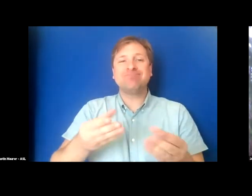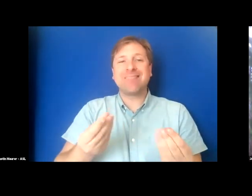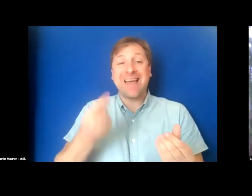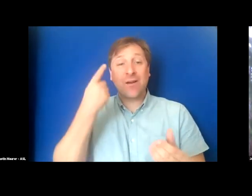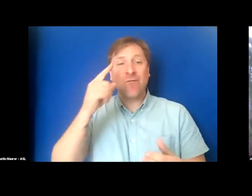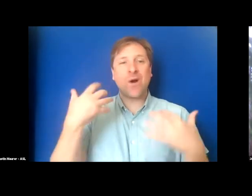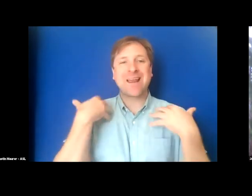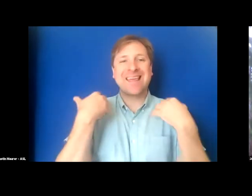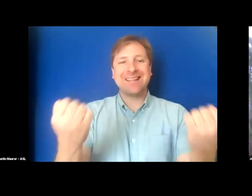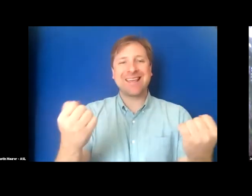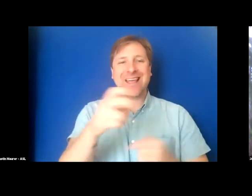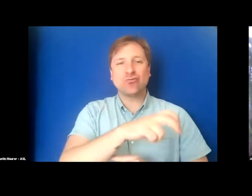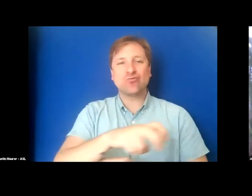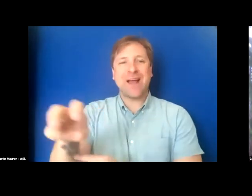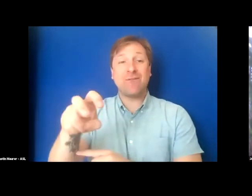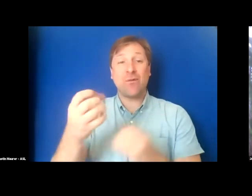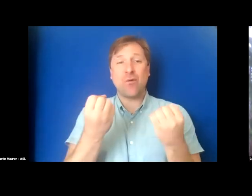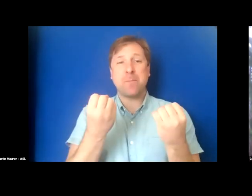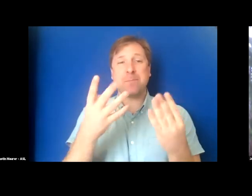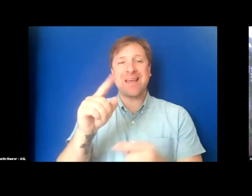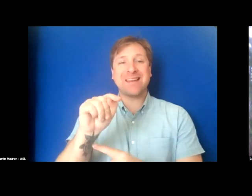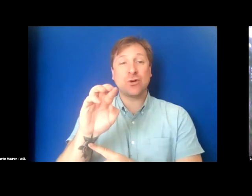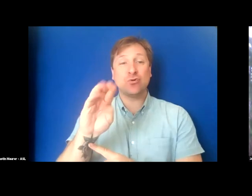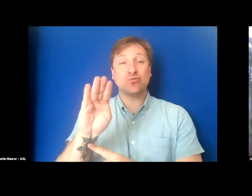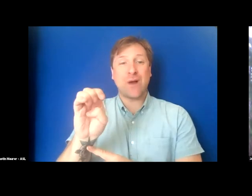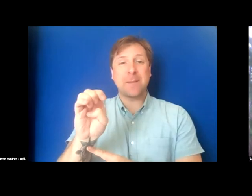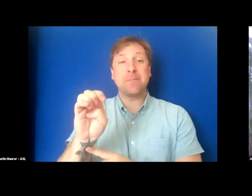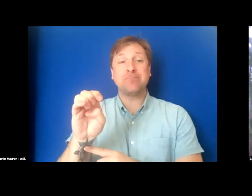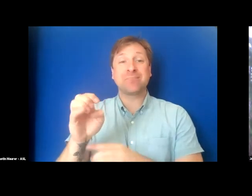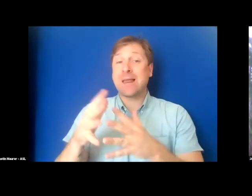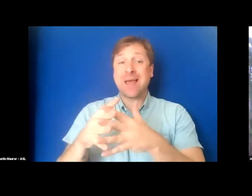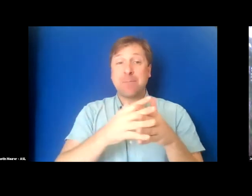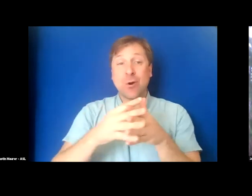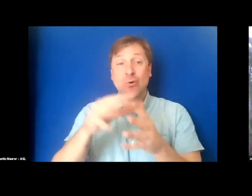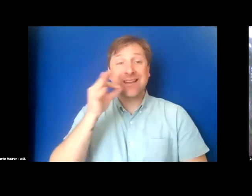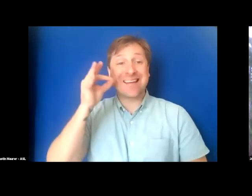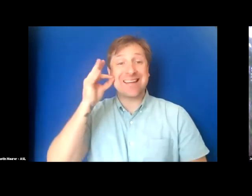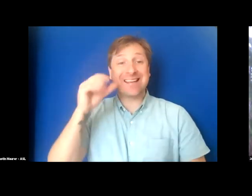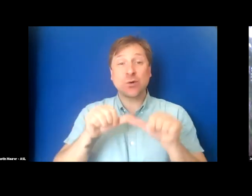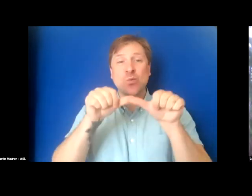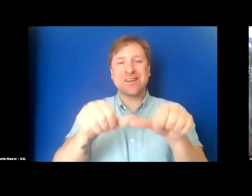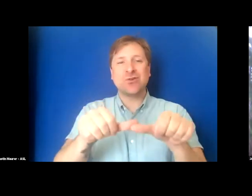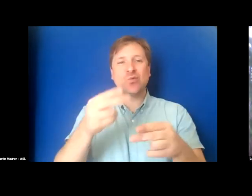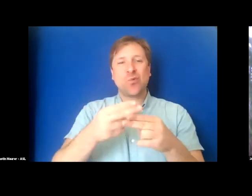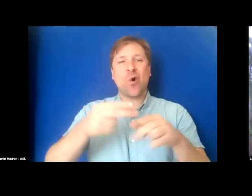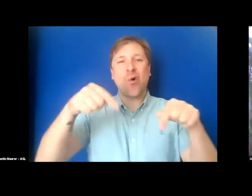American Indians continue to call this area home. Chicago represents the 6th largest